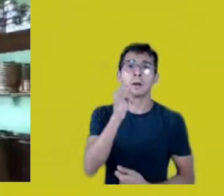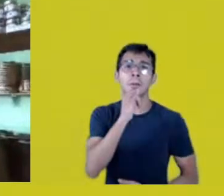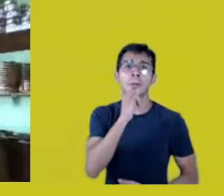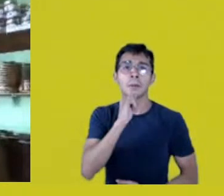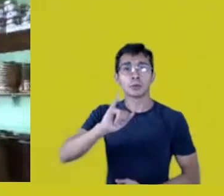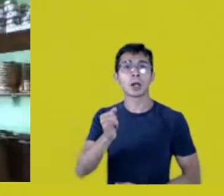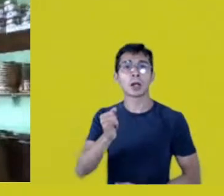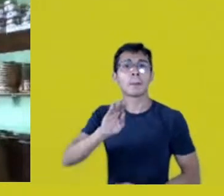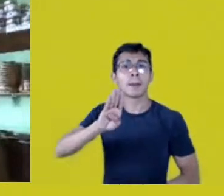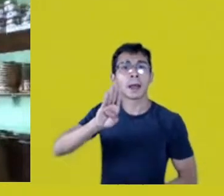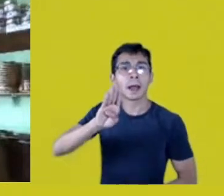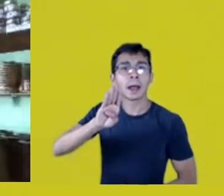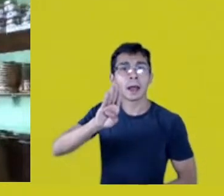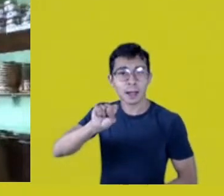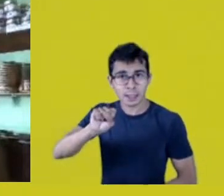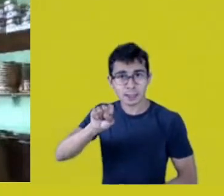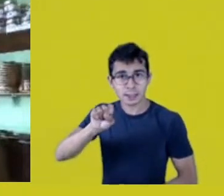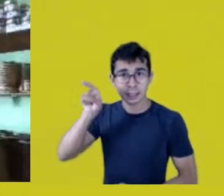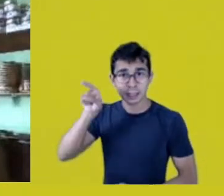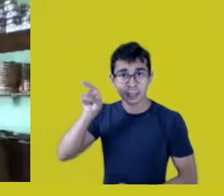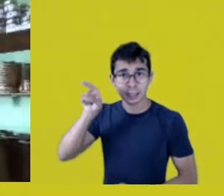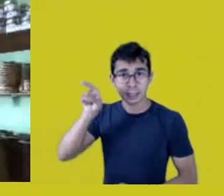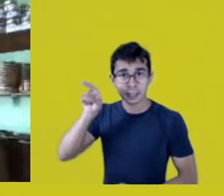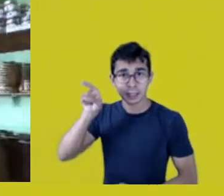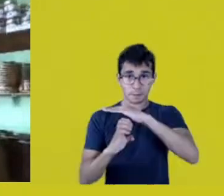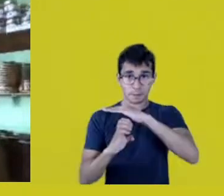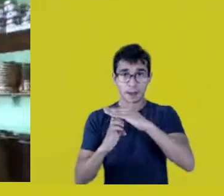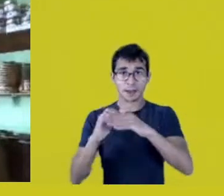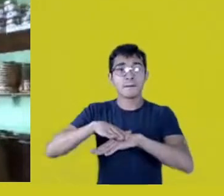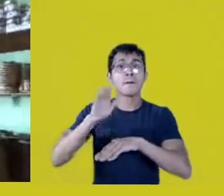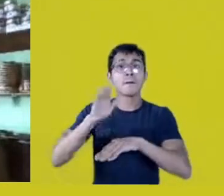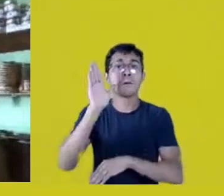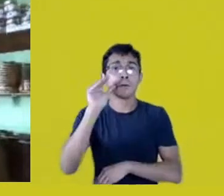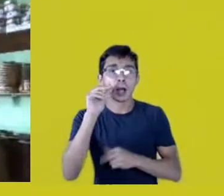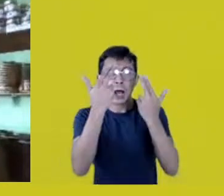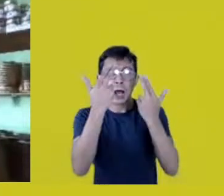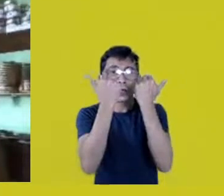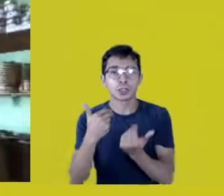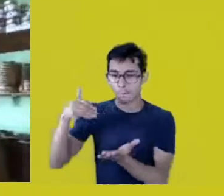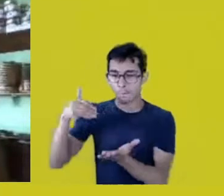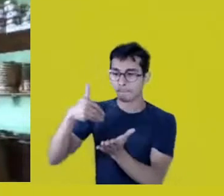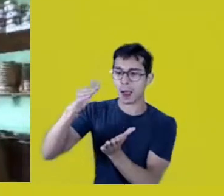summarily firing all their Native employees